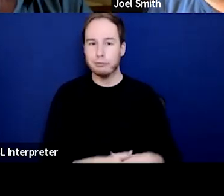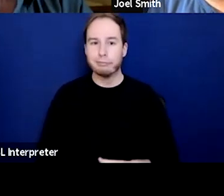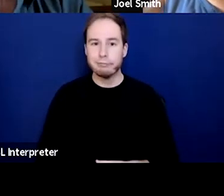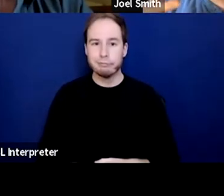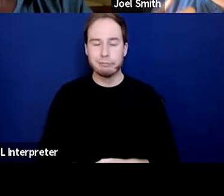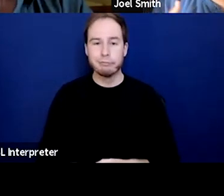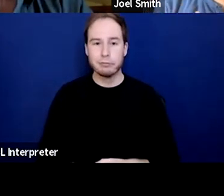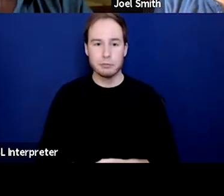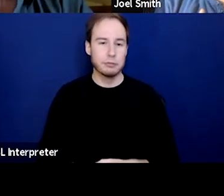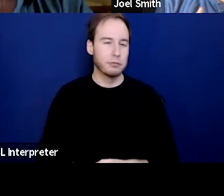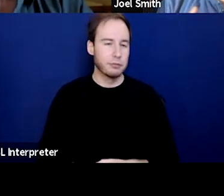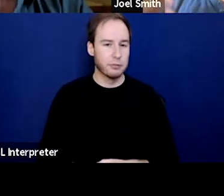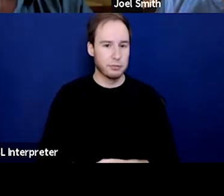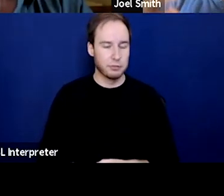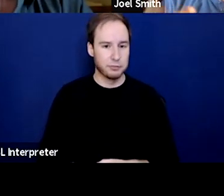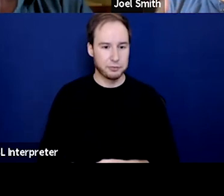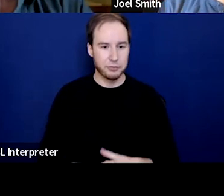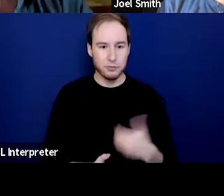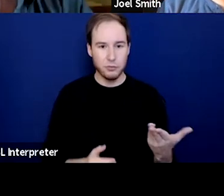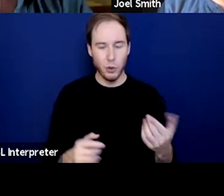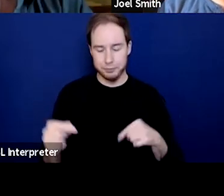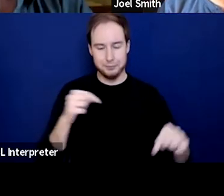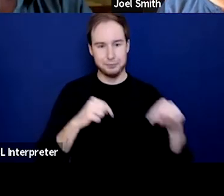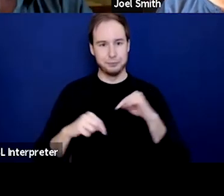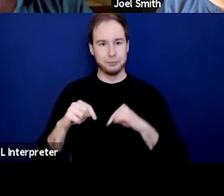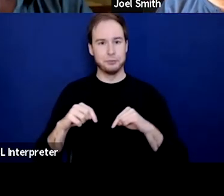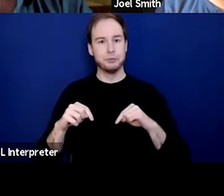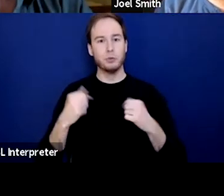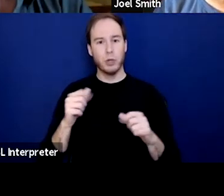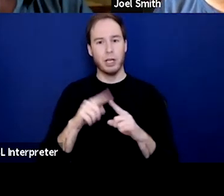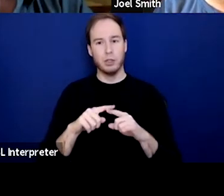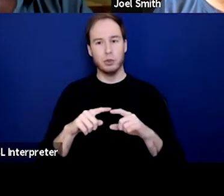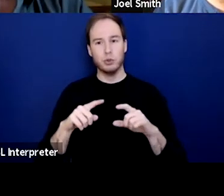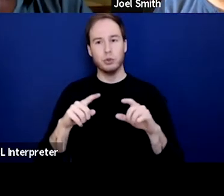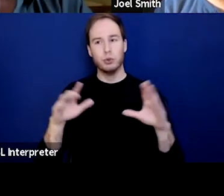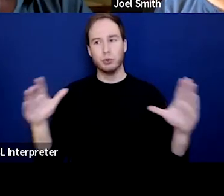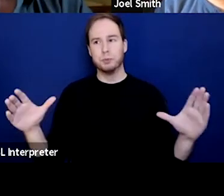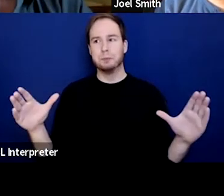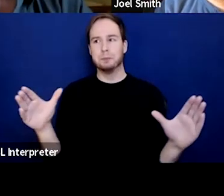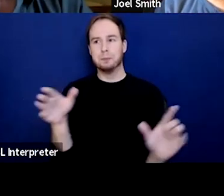And I think when you bring things back to basic common sense, I mean, I think the one thing